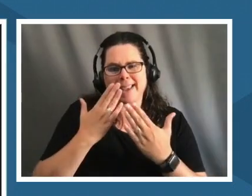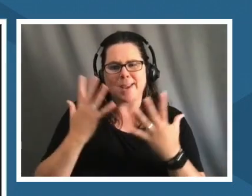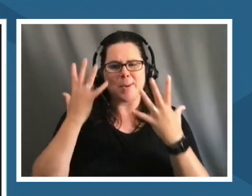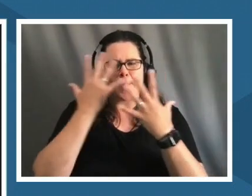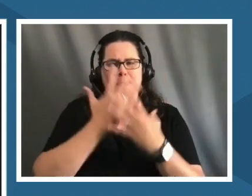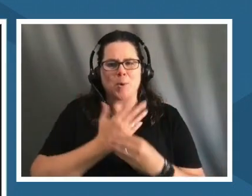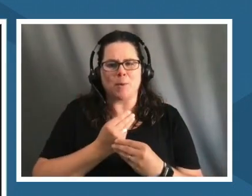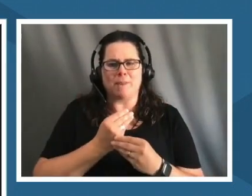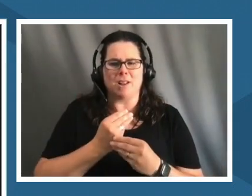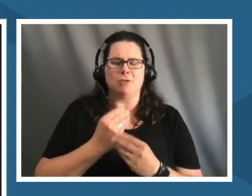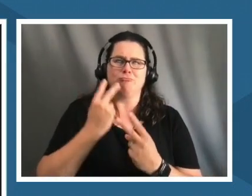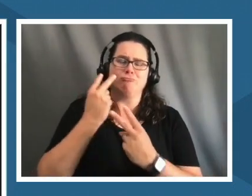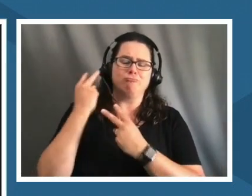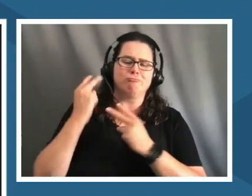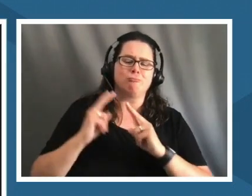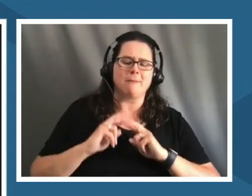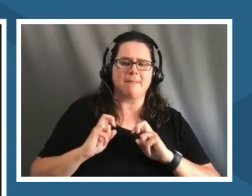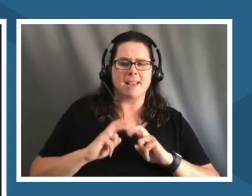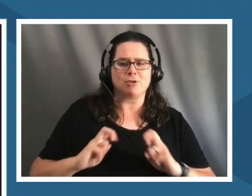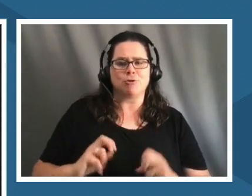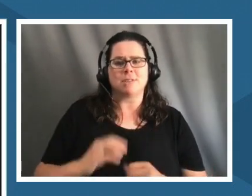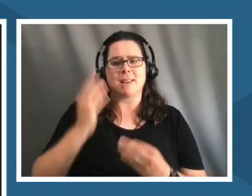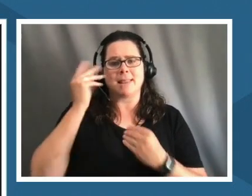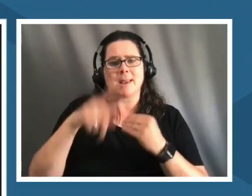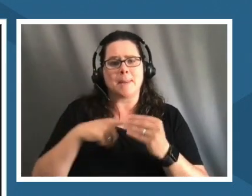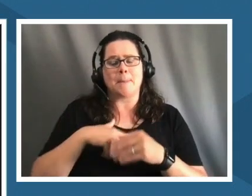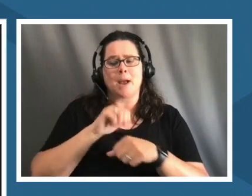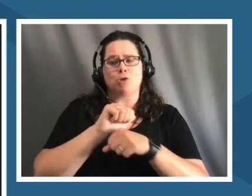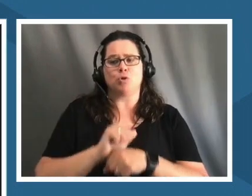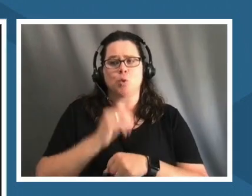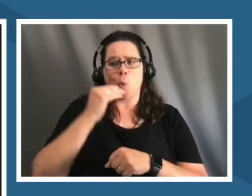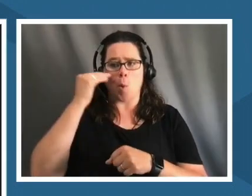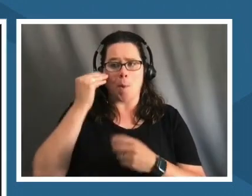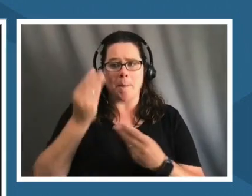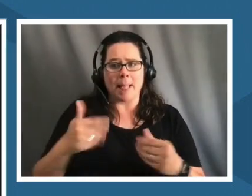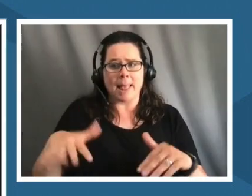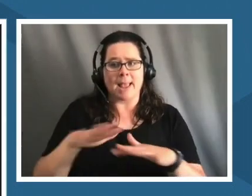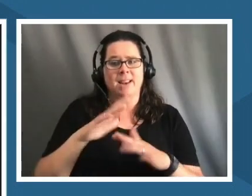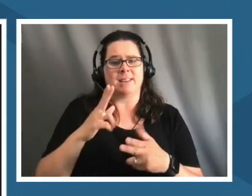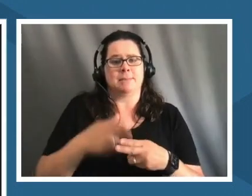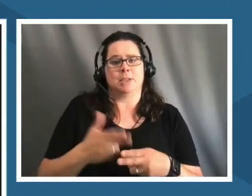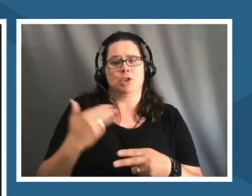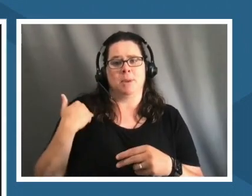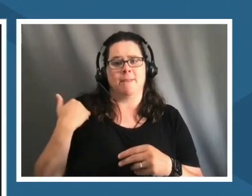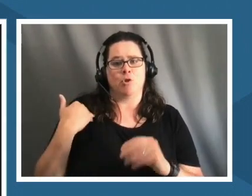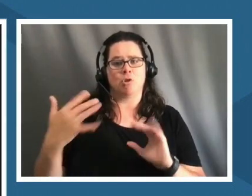i think about my traditional homelands when i said earlier it connects me to my